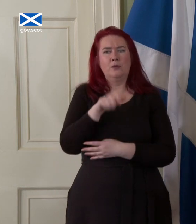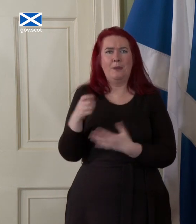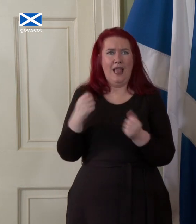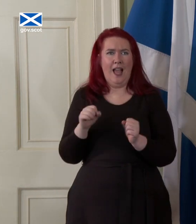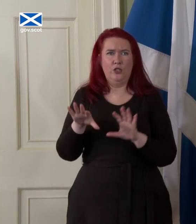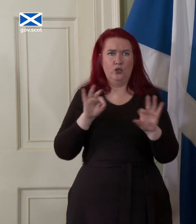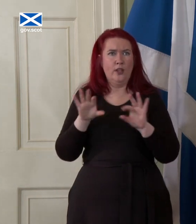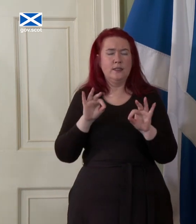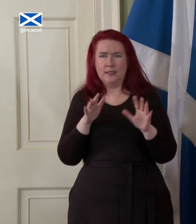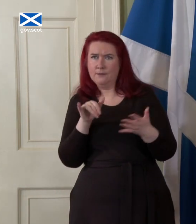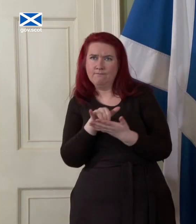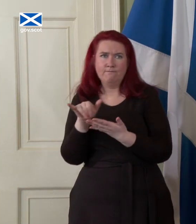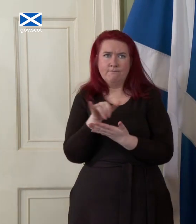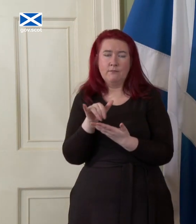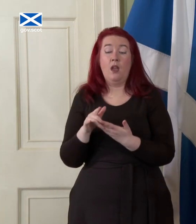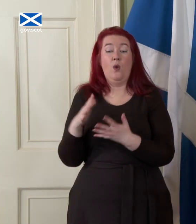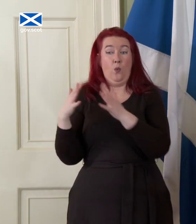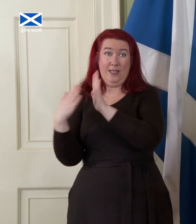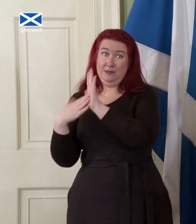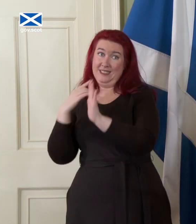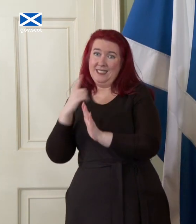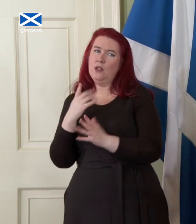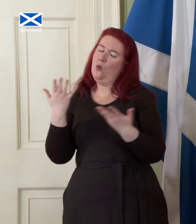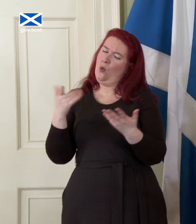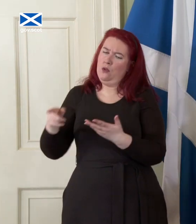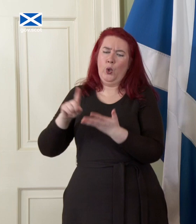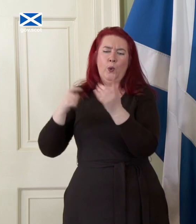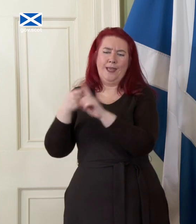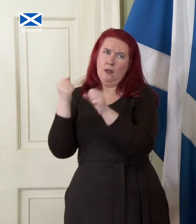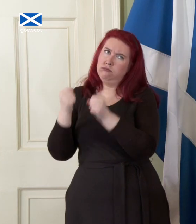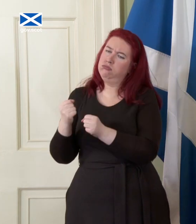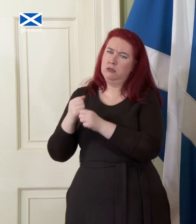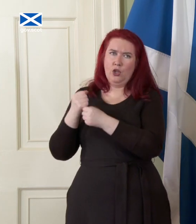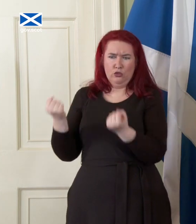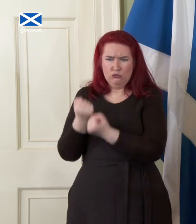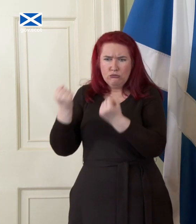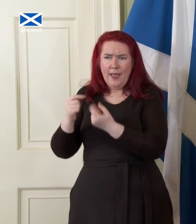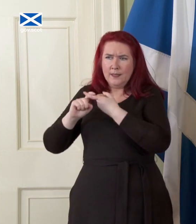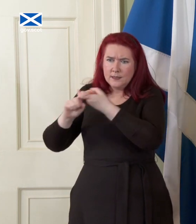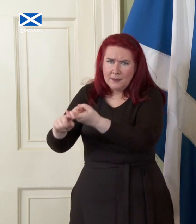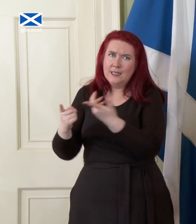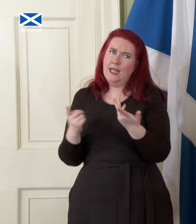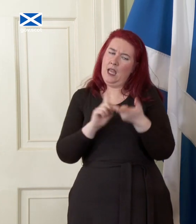framed by Westminster parties as the strength and stability of the UK on the one hand and